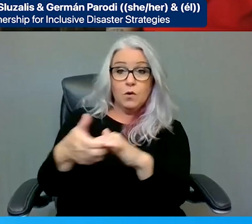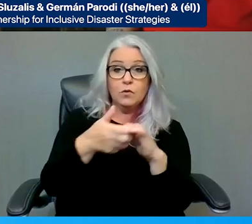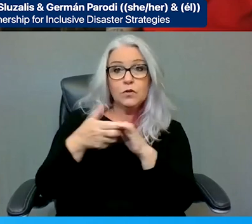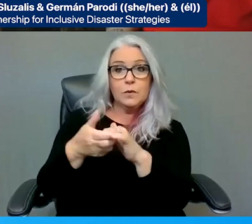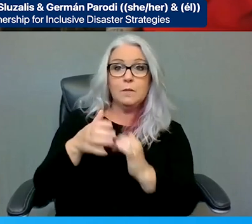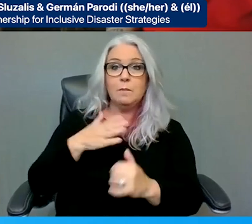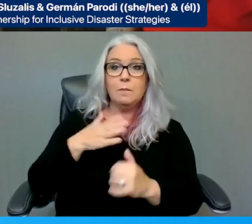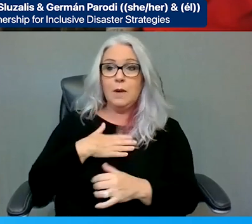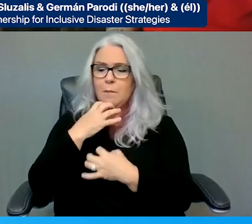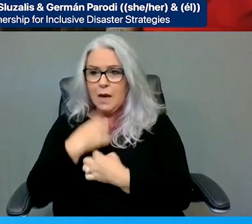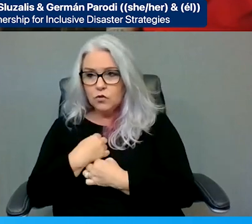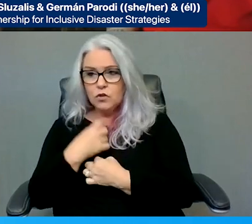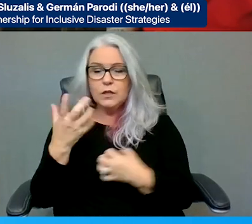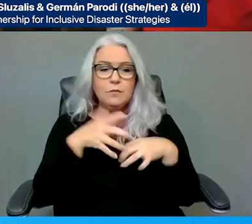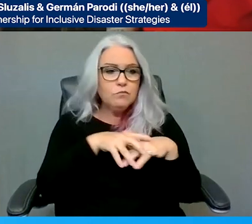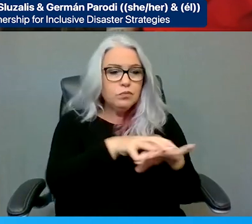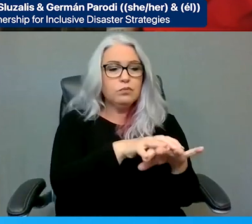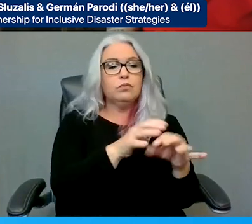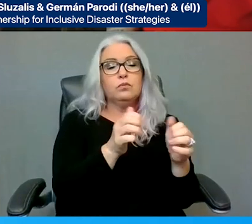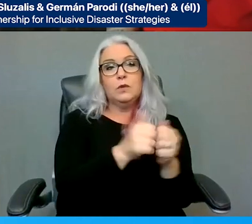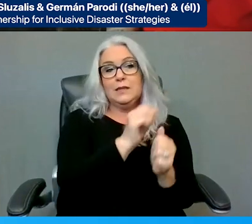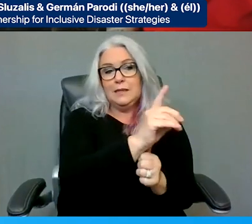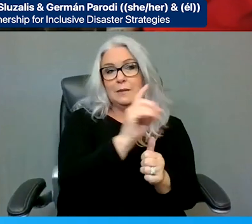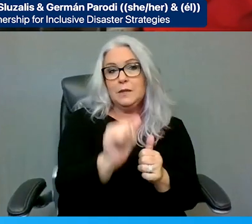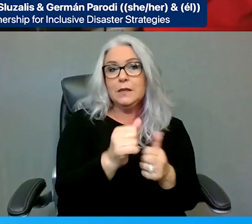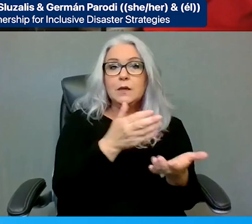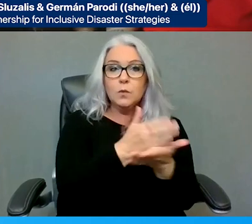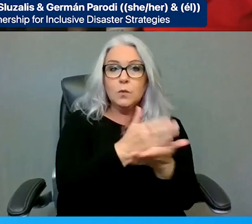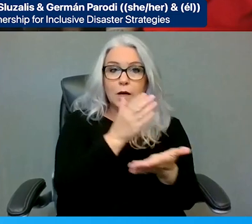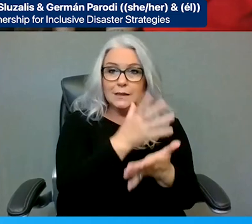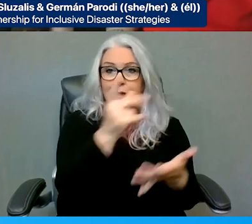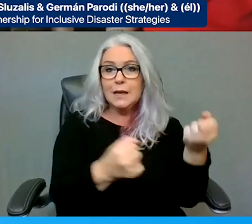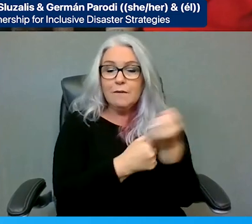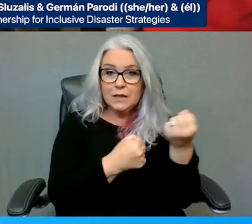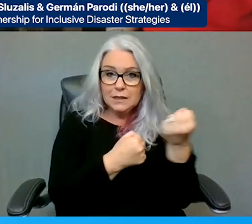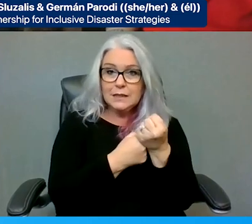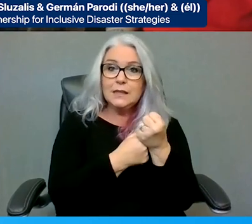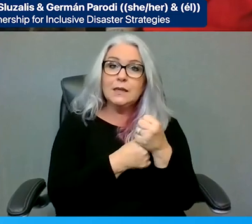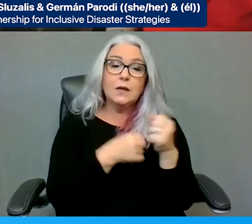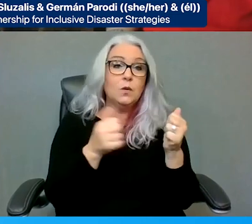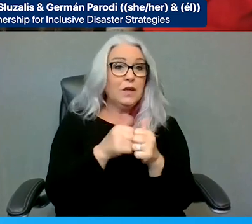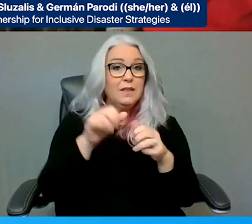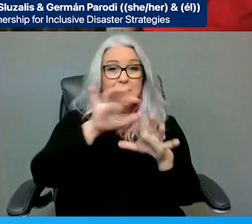disability rights and advocacy with this larger conversation that people aren't having with